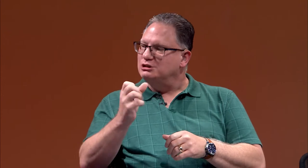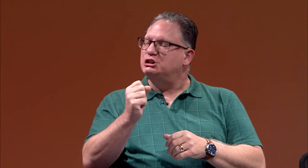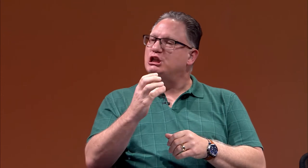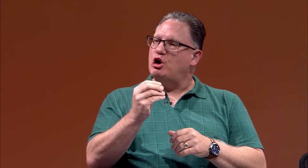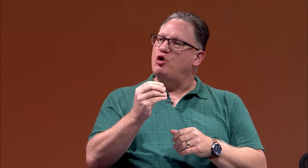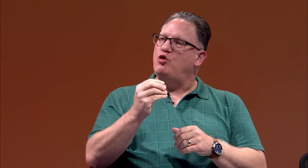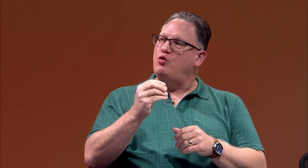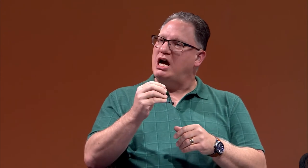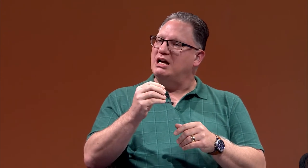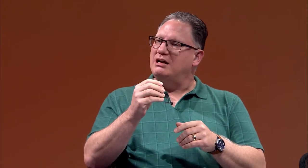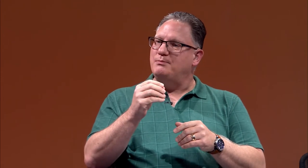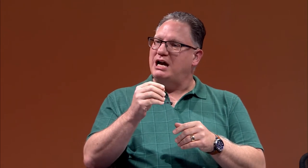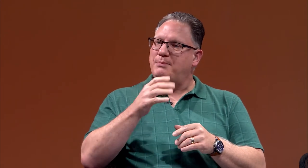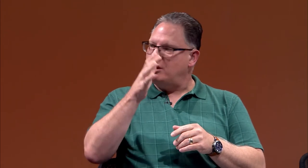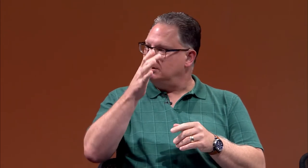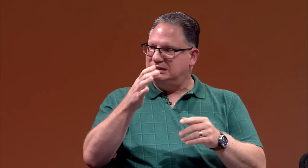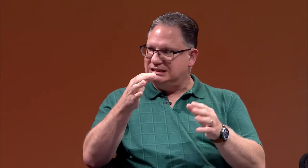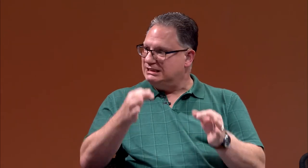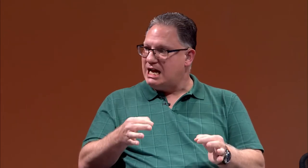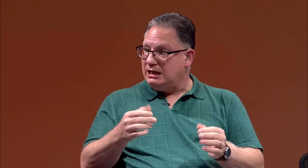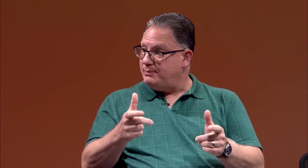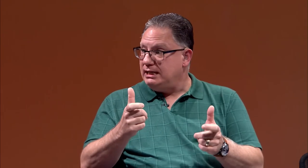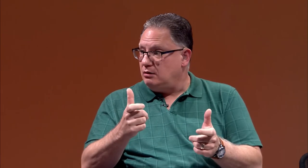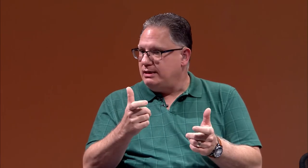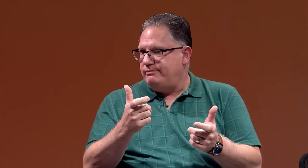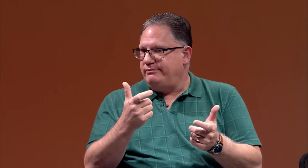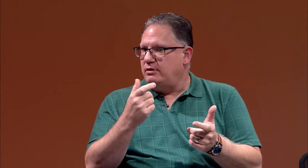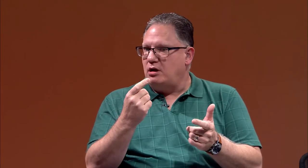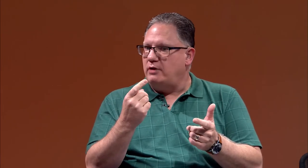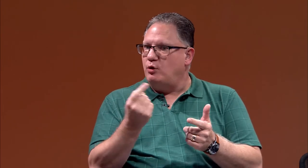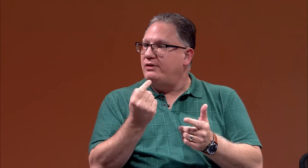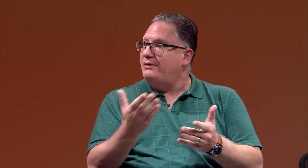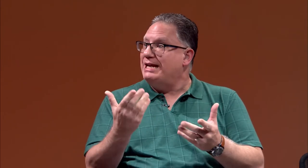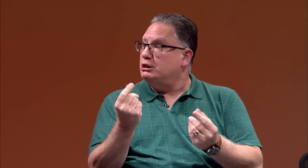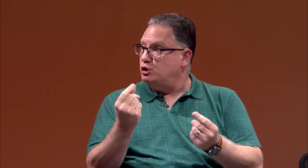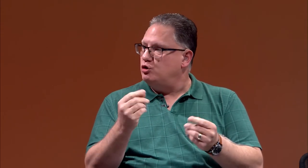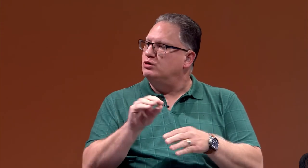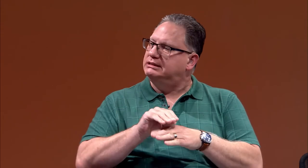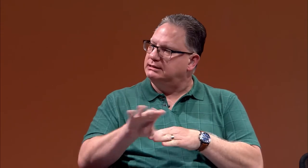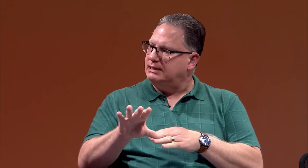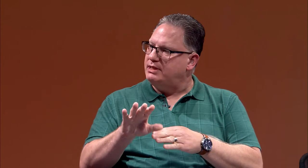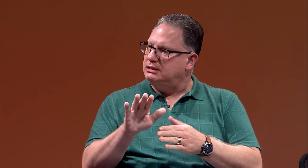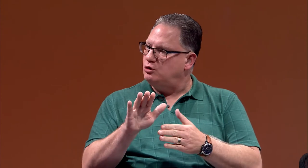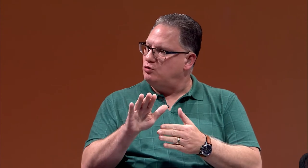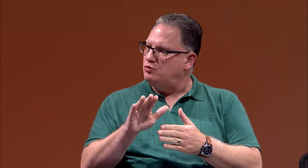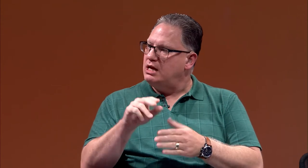So my parents decided immediately, the only thing they could do was to send me to